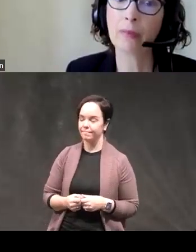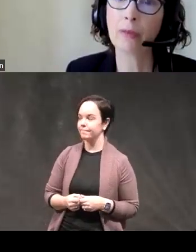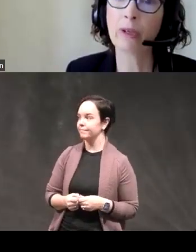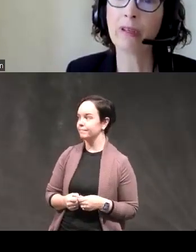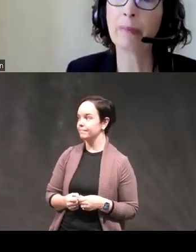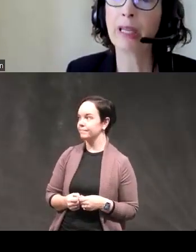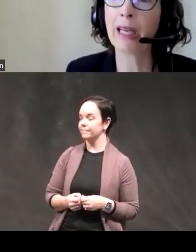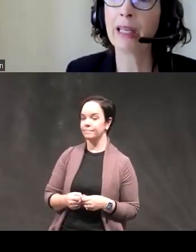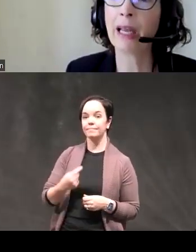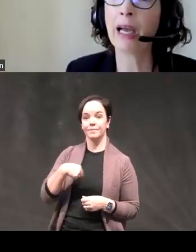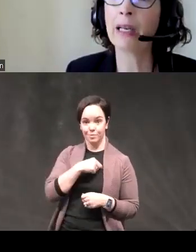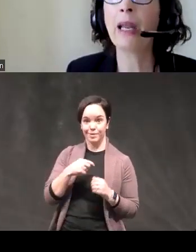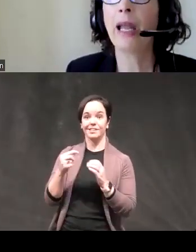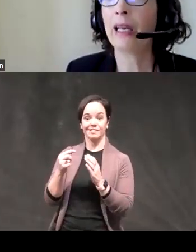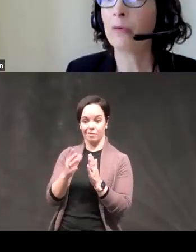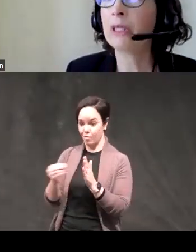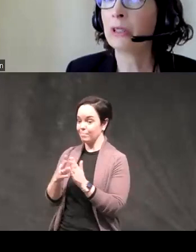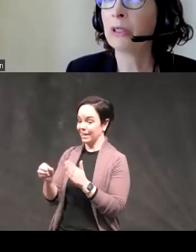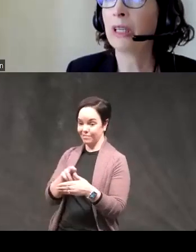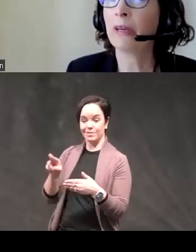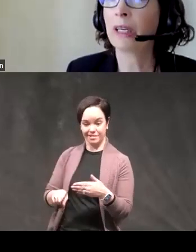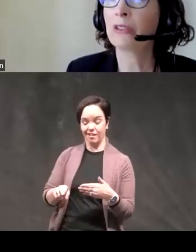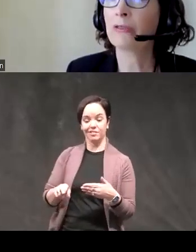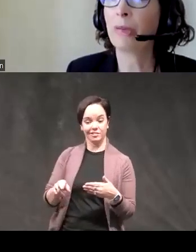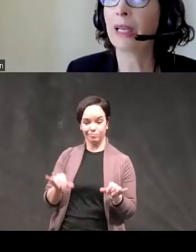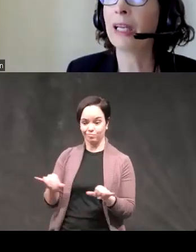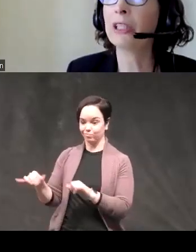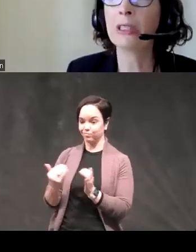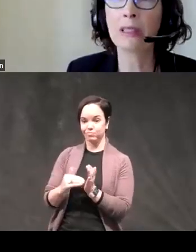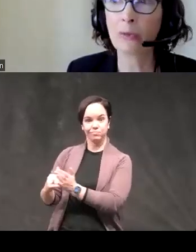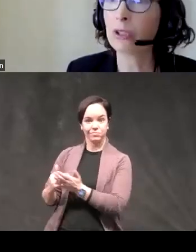we've replicated that and it listed the corrections for medications sub